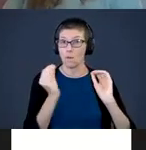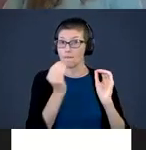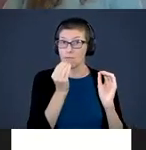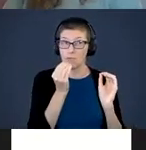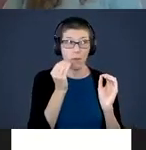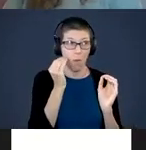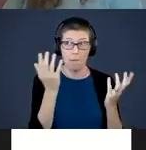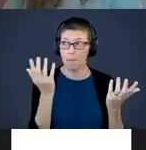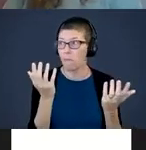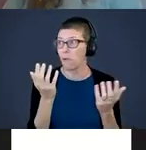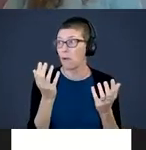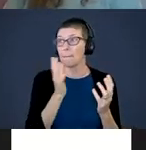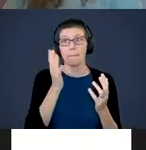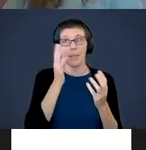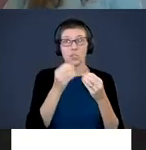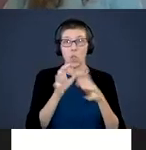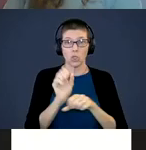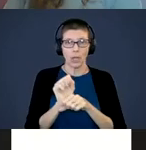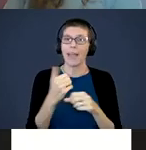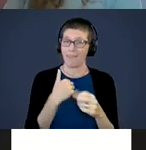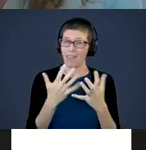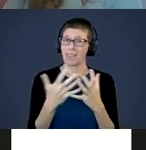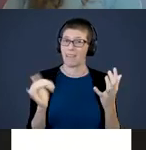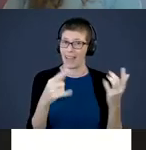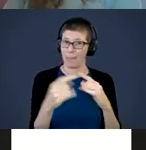parents have lost their jobs. We have a lot of this going on right now. This is what we call